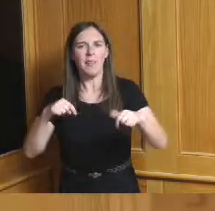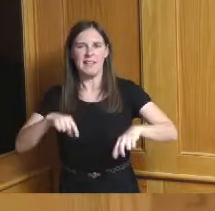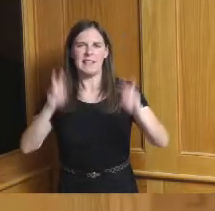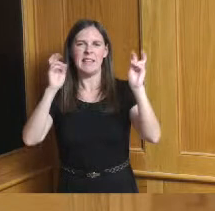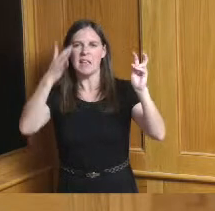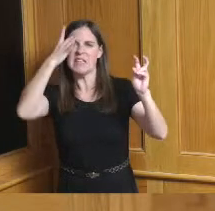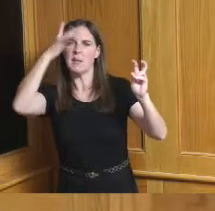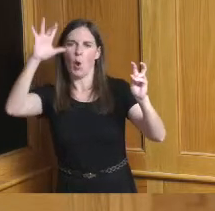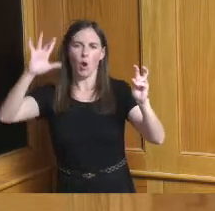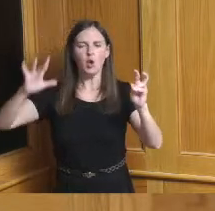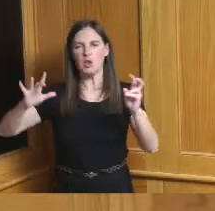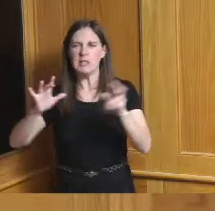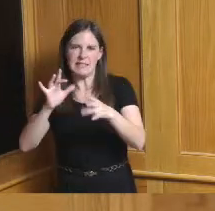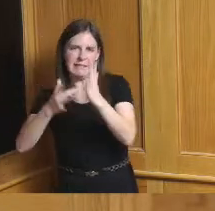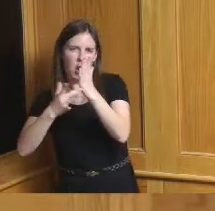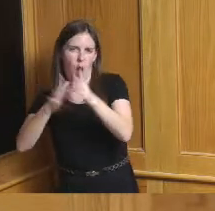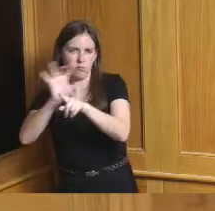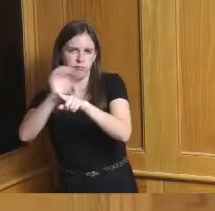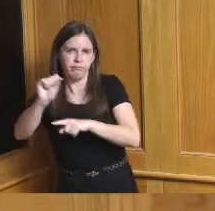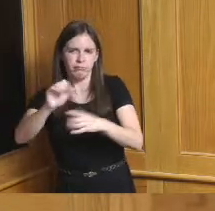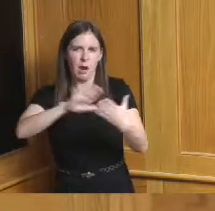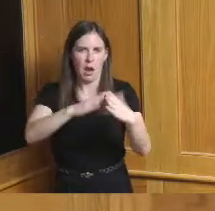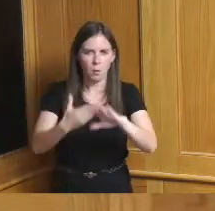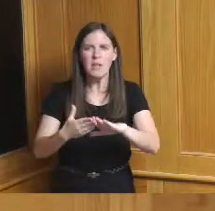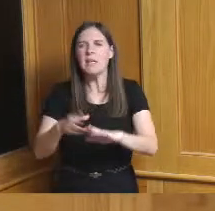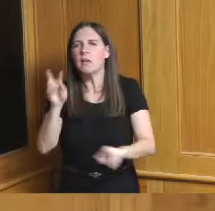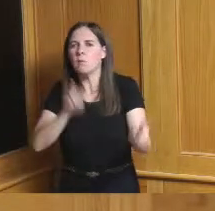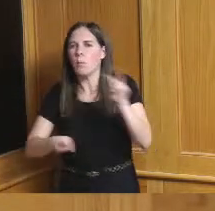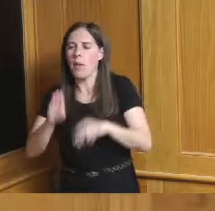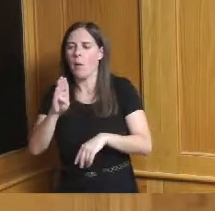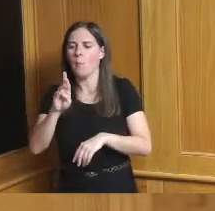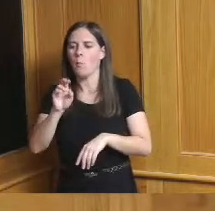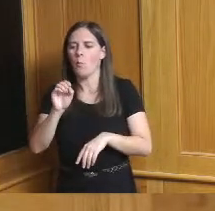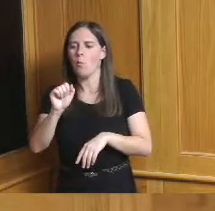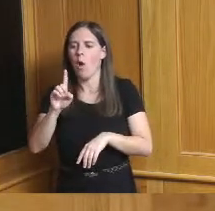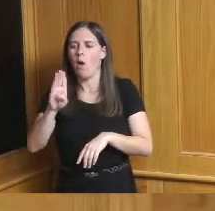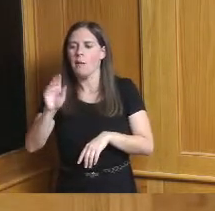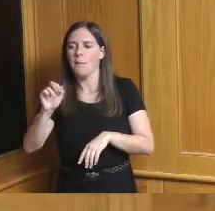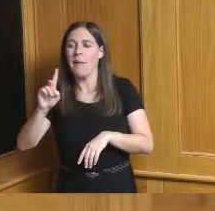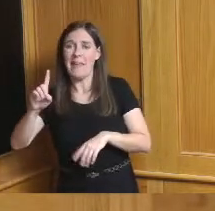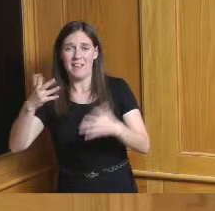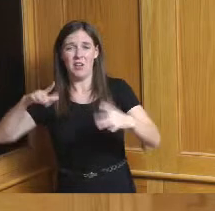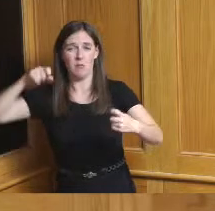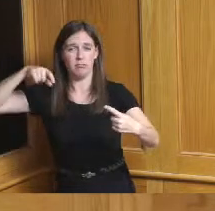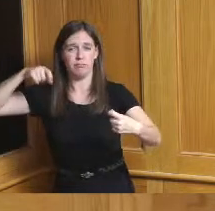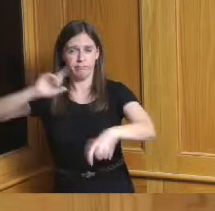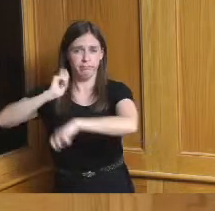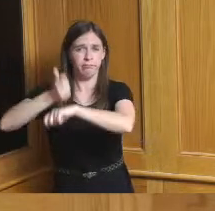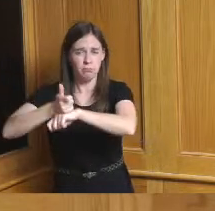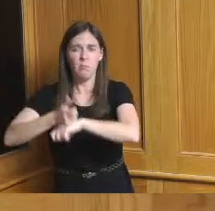looking at broadband throughout the county the federal government's got money we put money